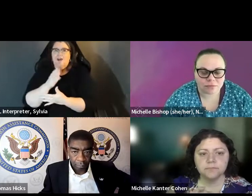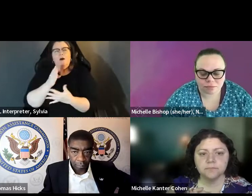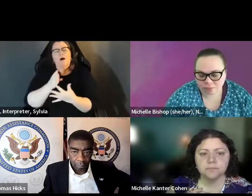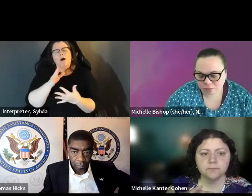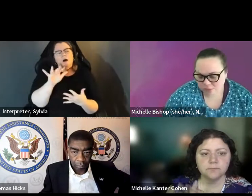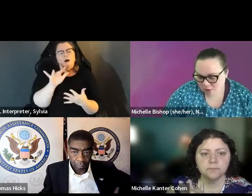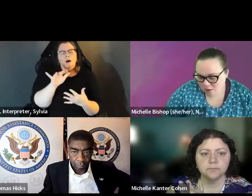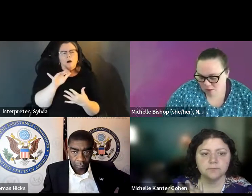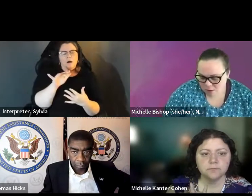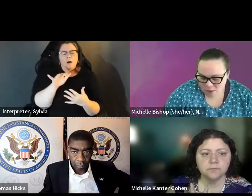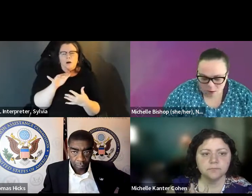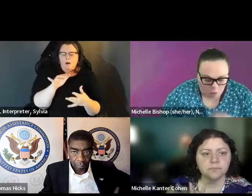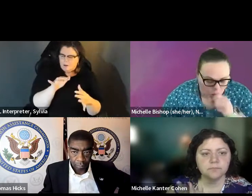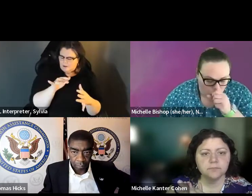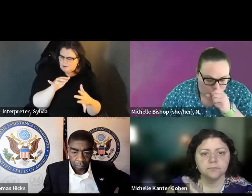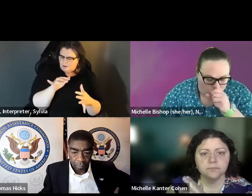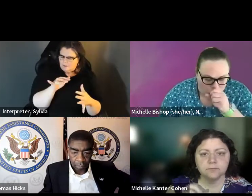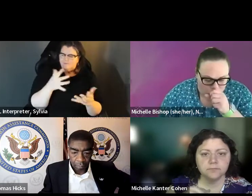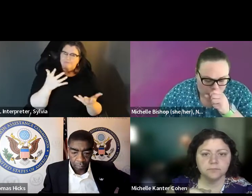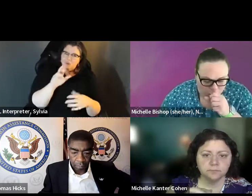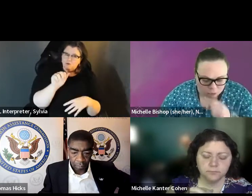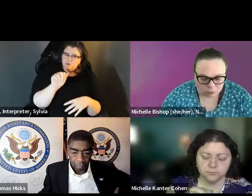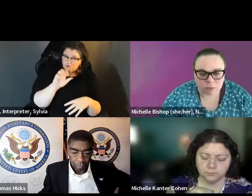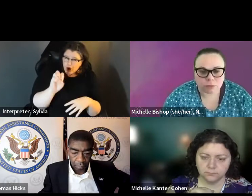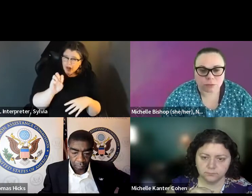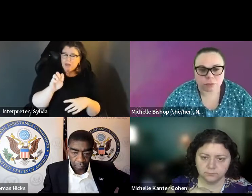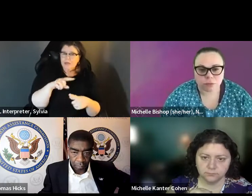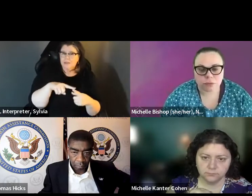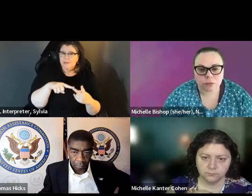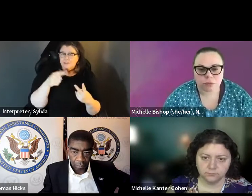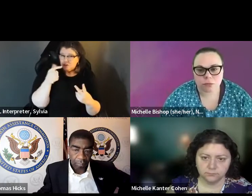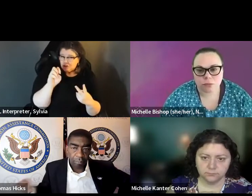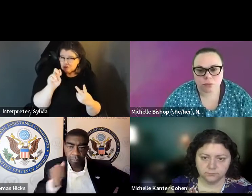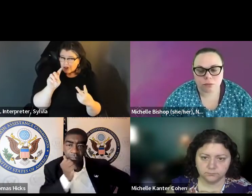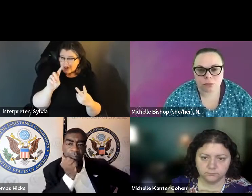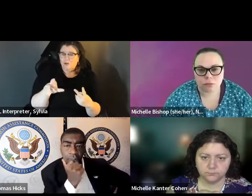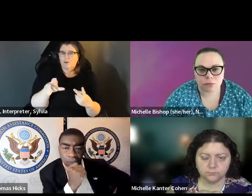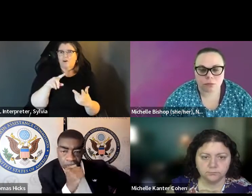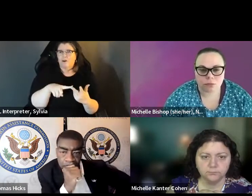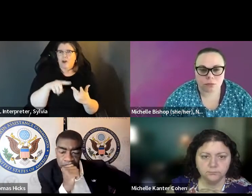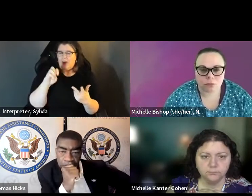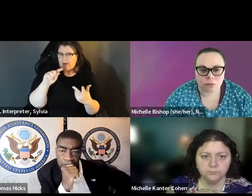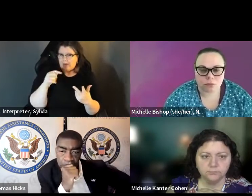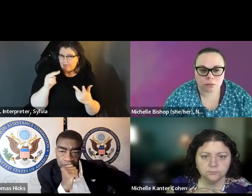intersection I -- I just referred to the intersection with age there. With